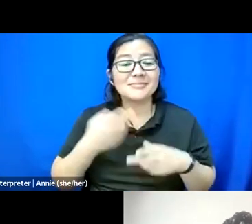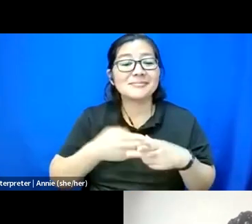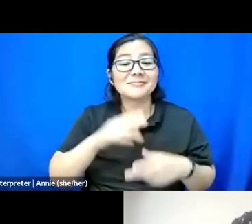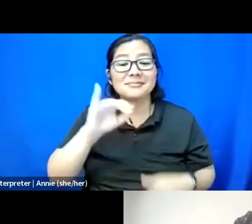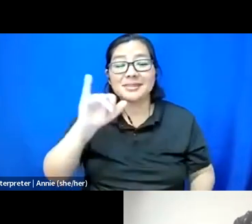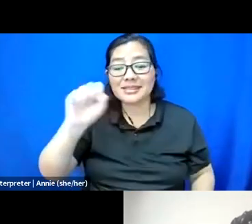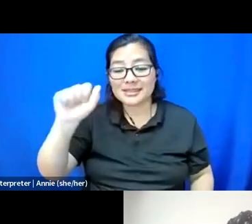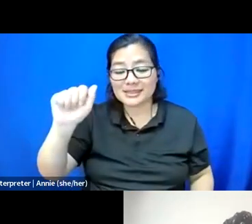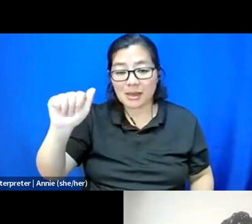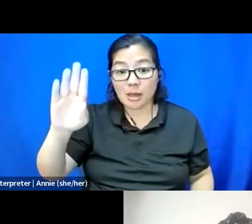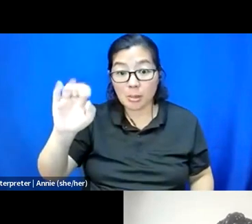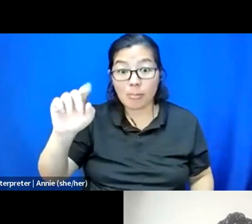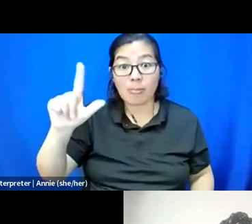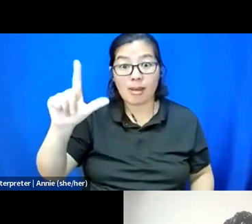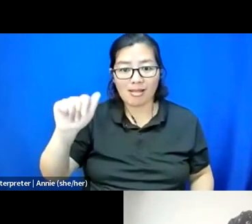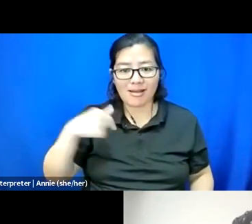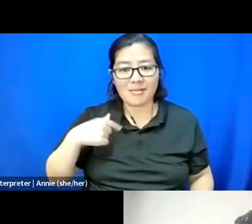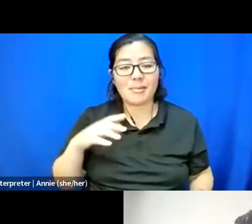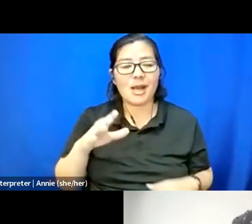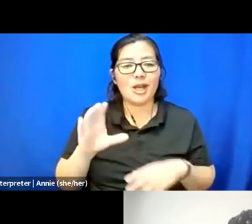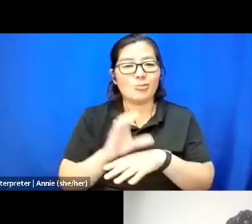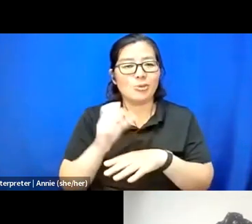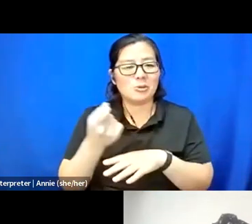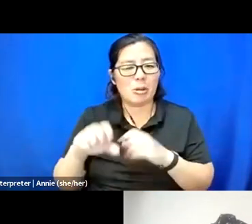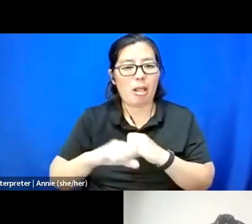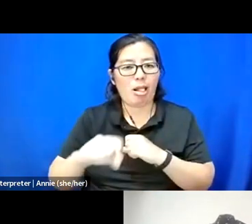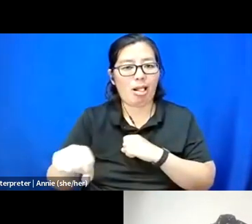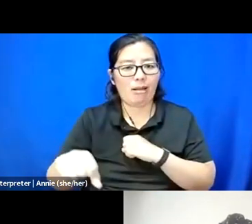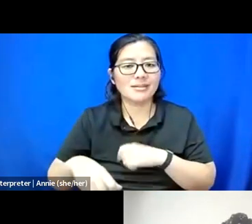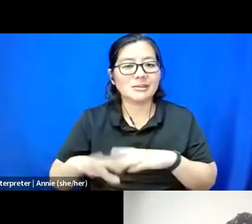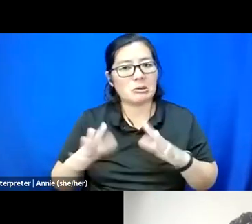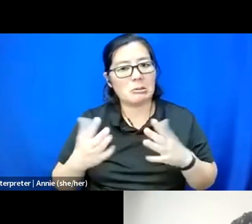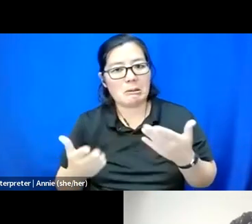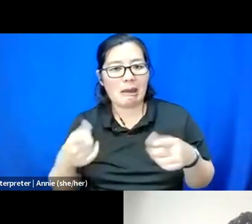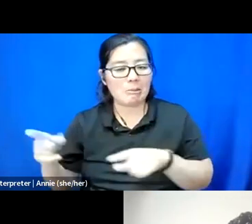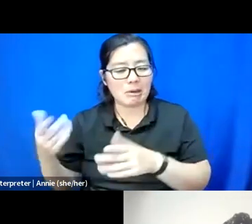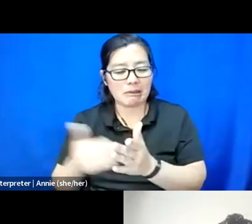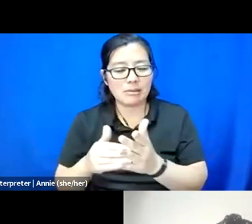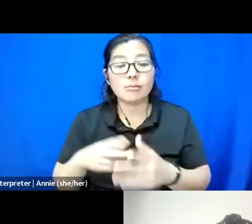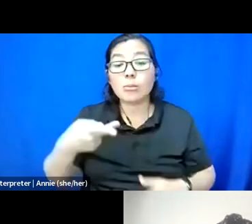As you've noticed, my computer is very laggy, so that might happen again. My pronouns are she/they.